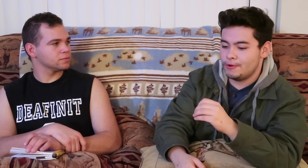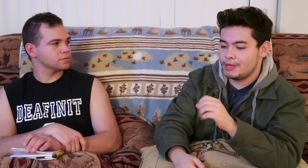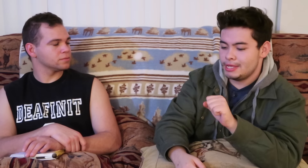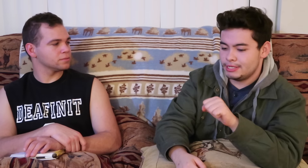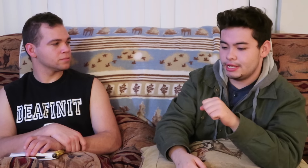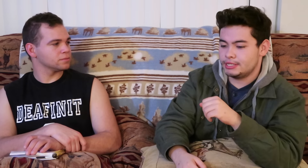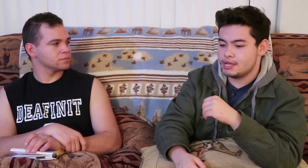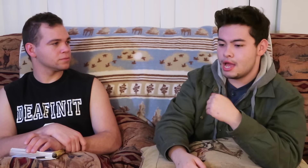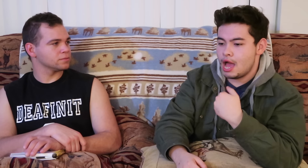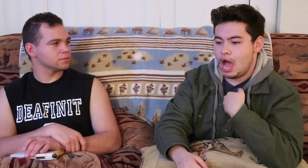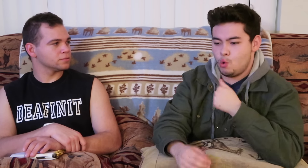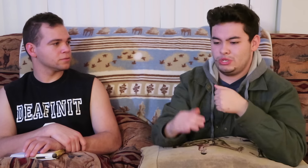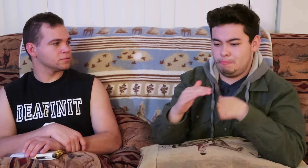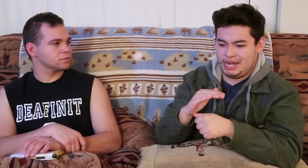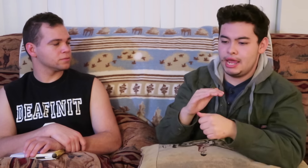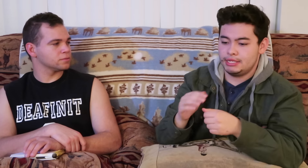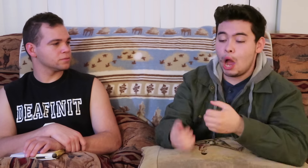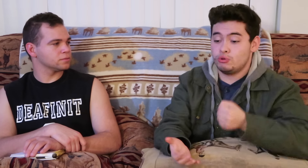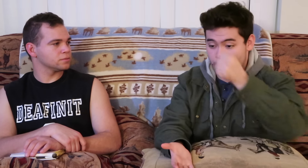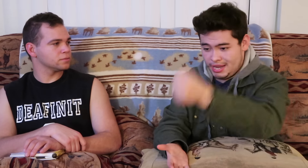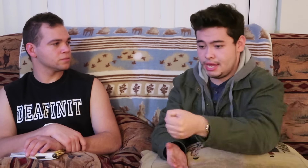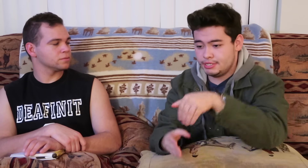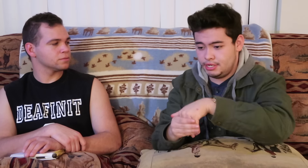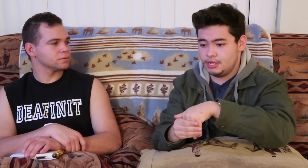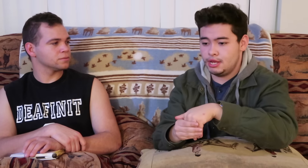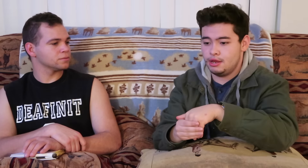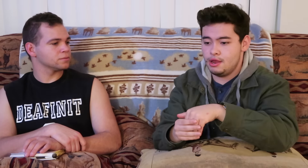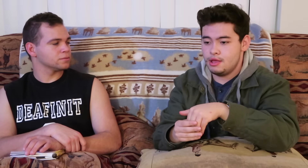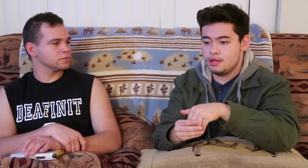so, yes i was placed in